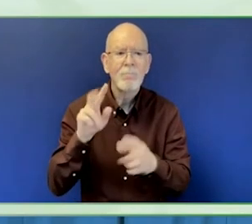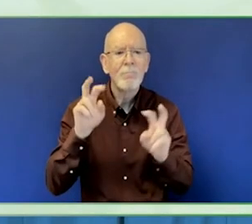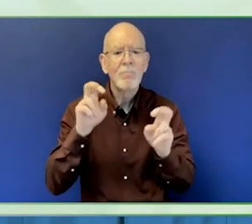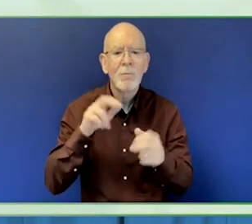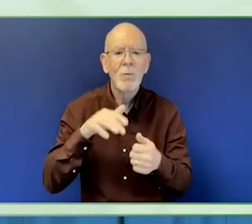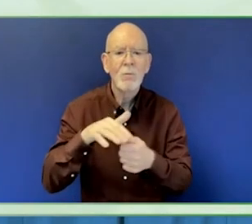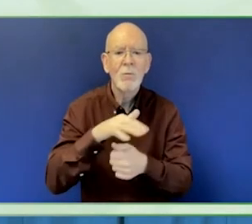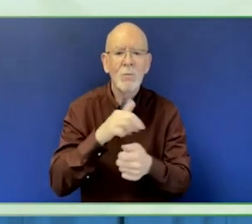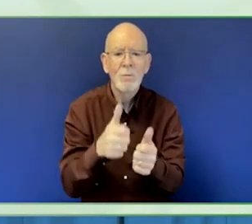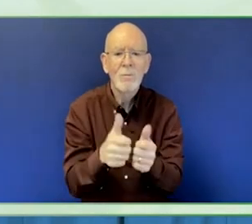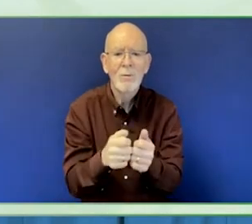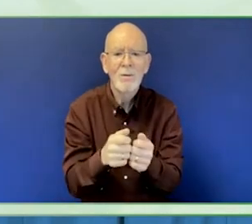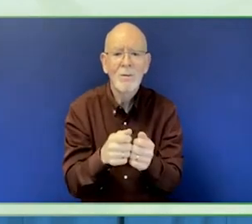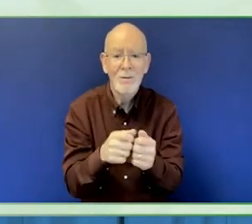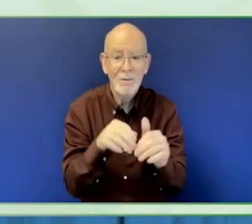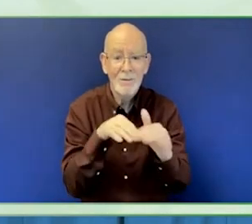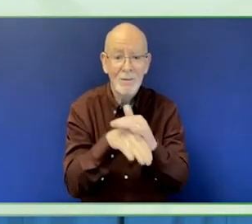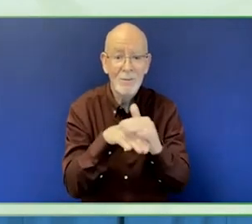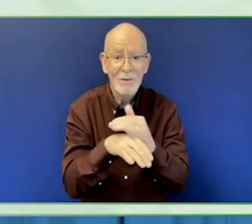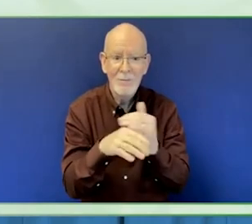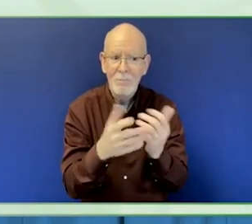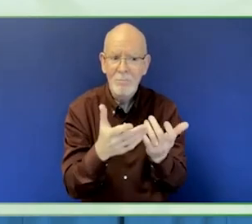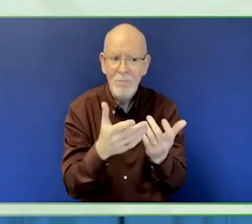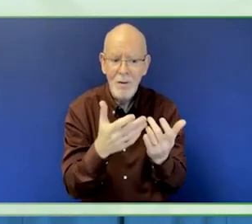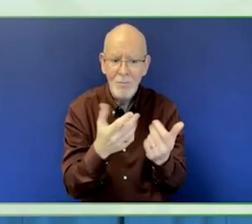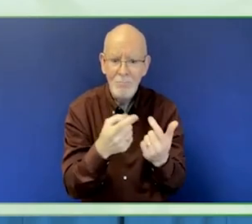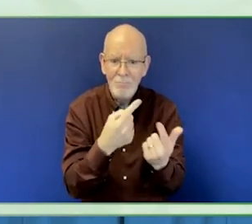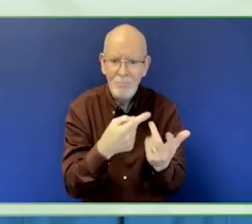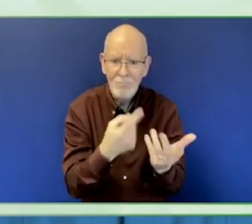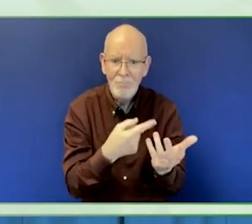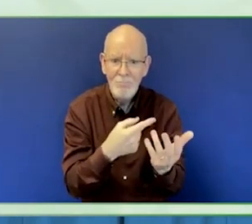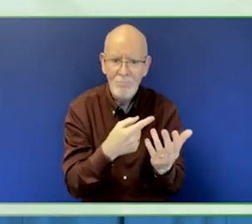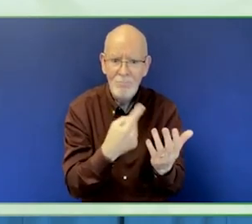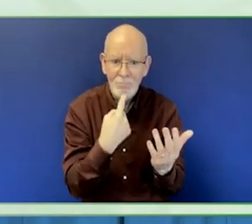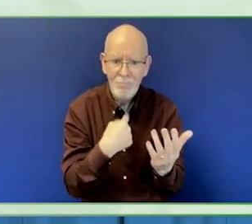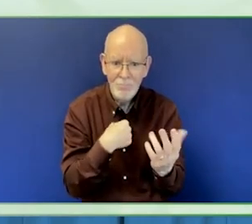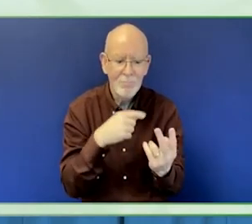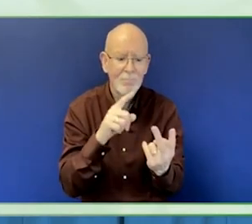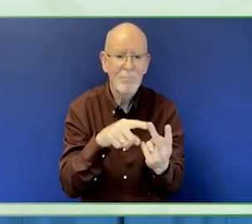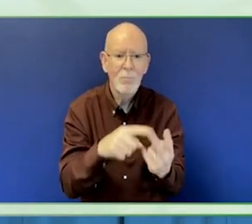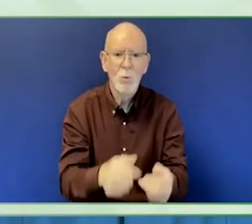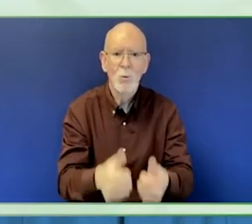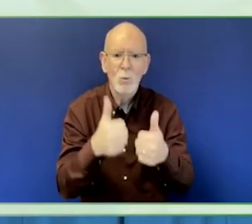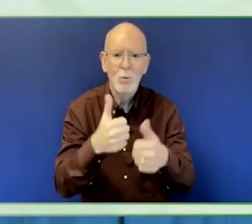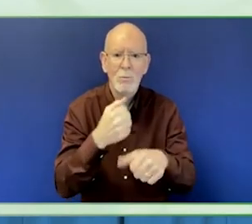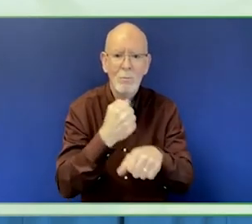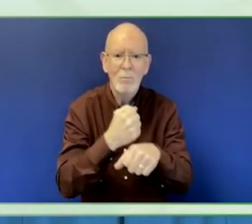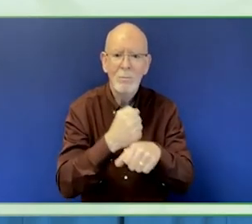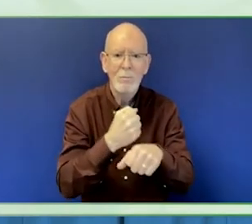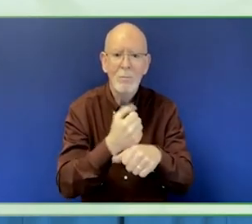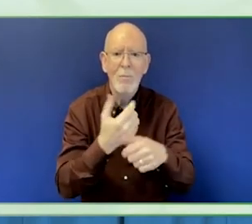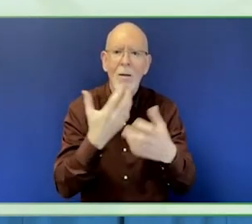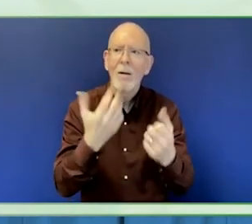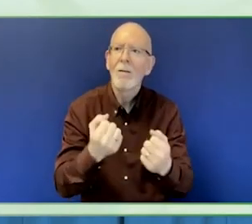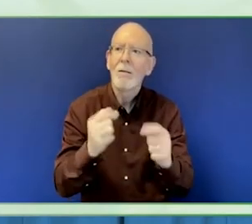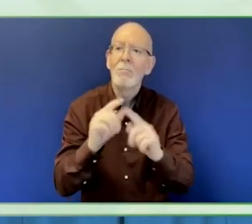In our approach, we like to promote the intersectional approach.